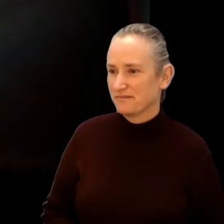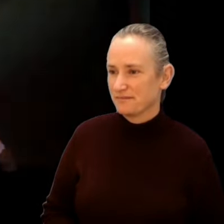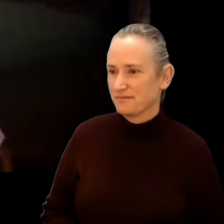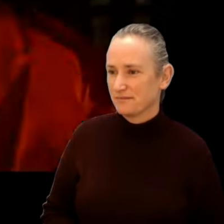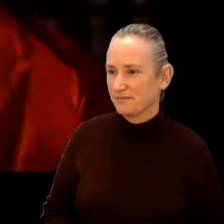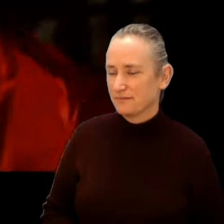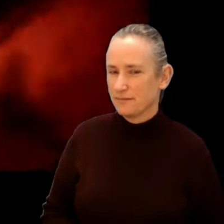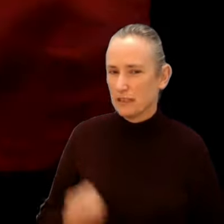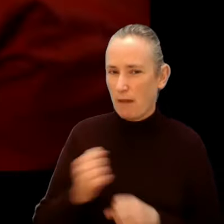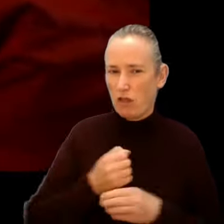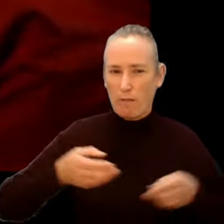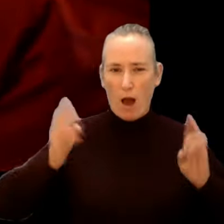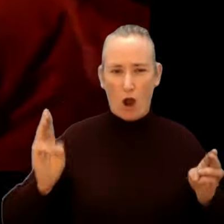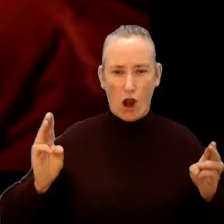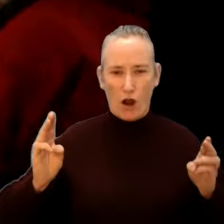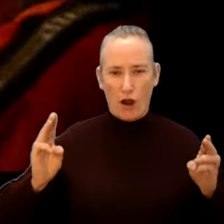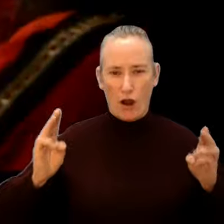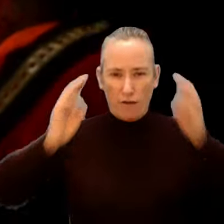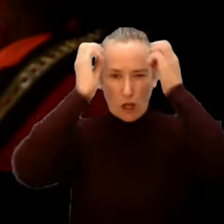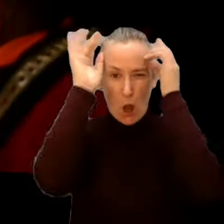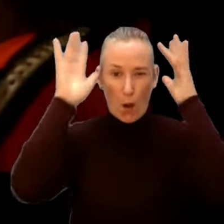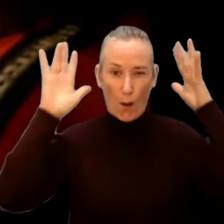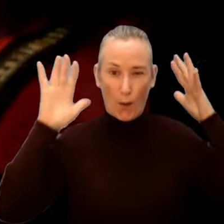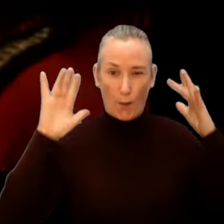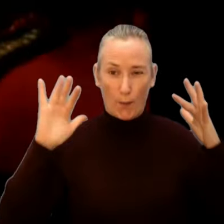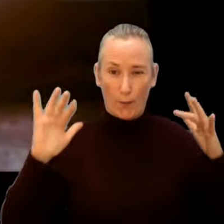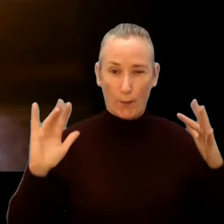It's about the power of the glow